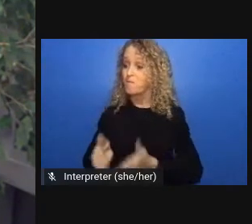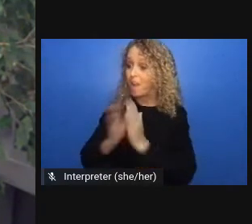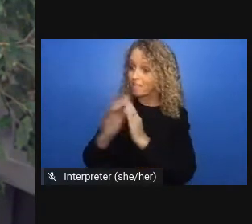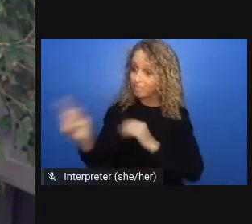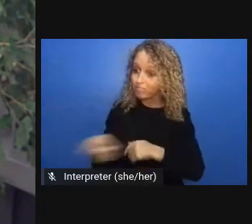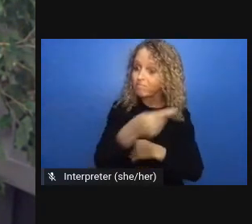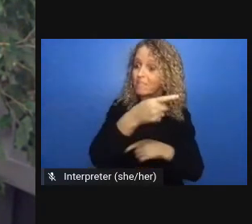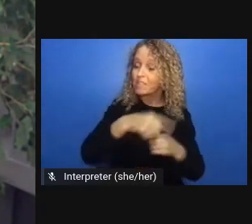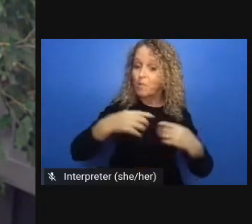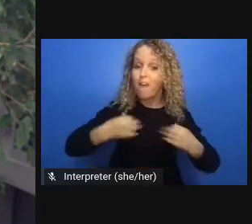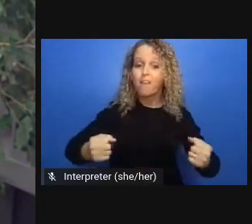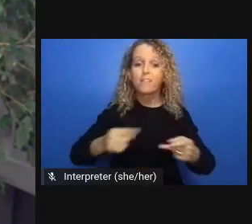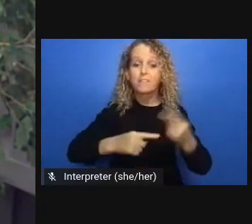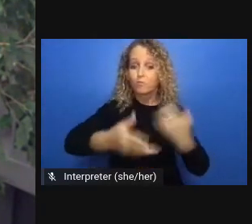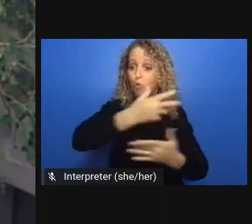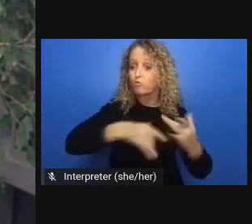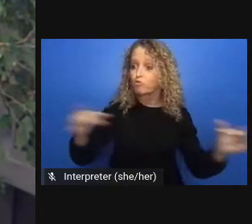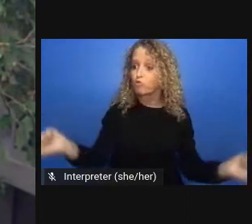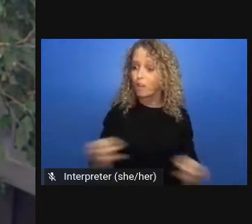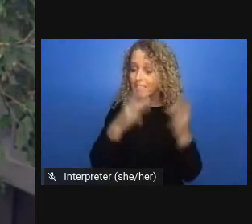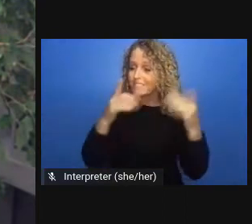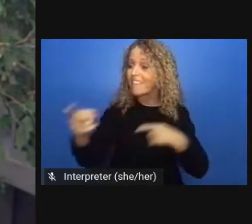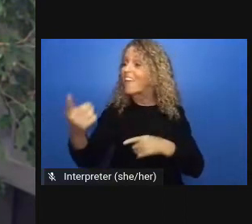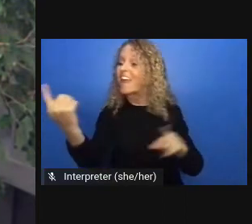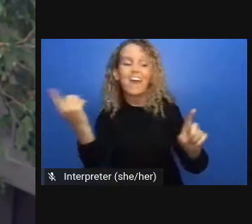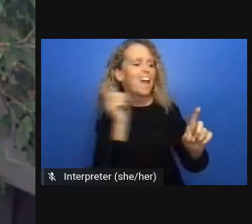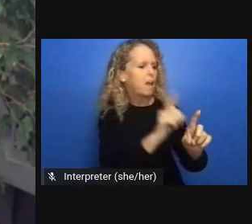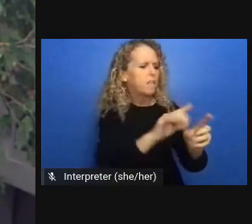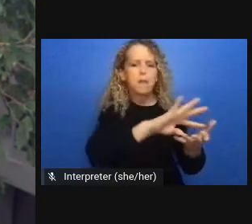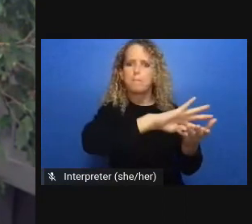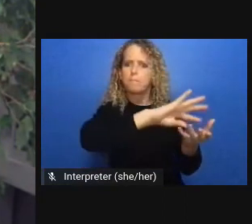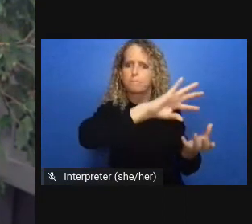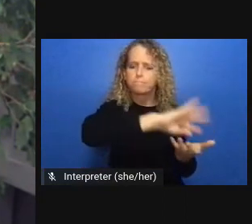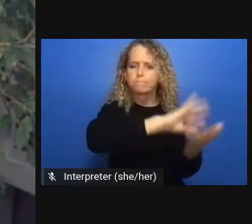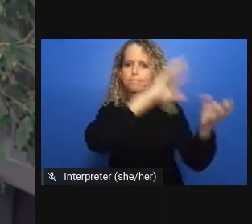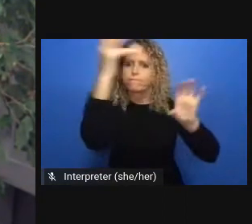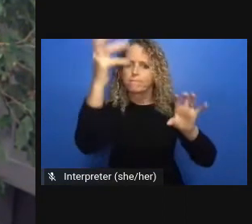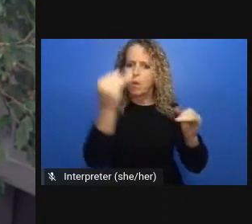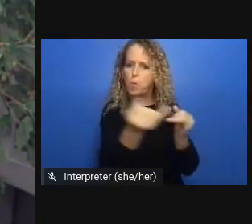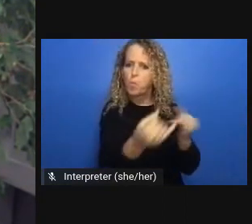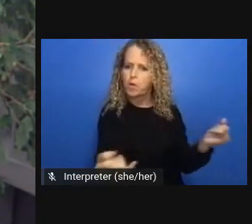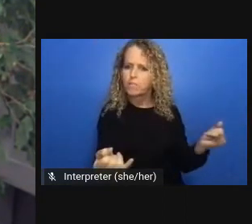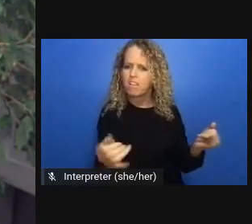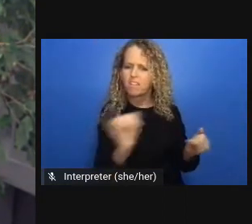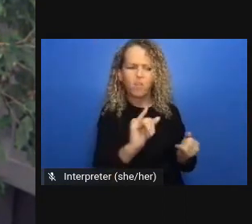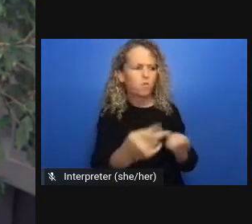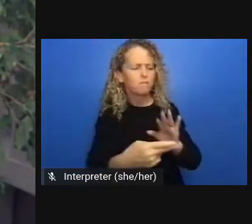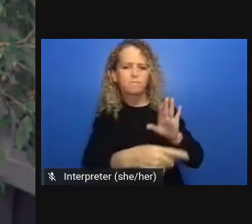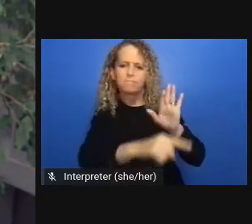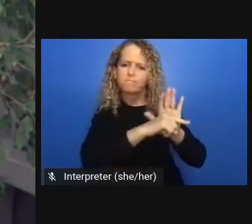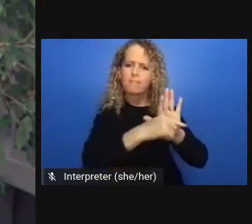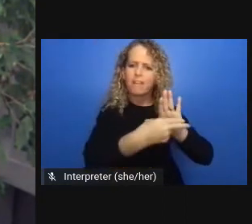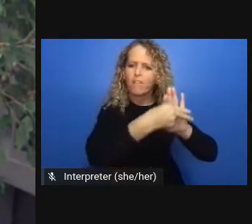justice is impossible that people can't change and systems can't change but how that change happens